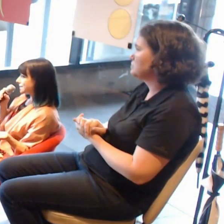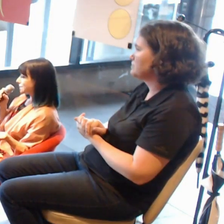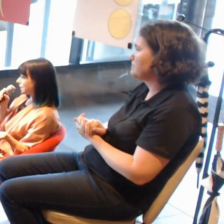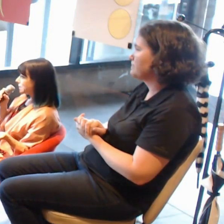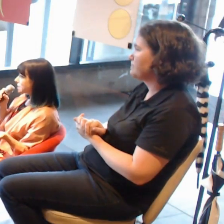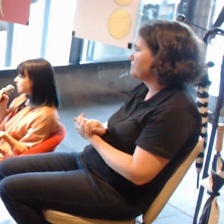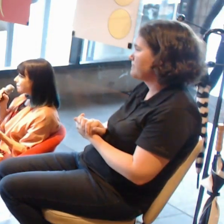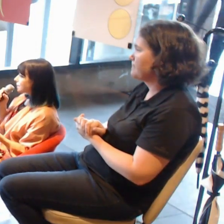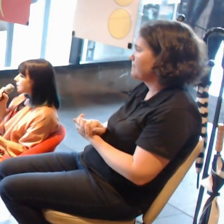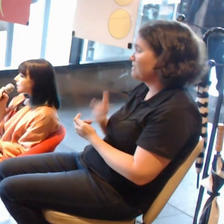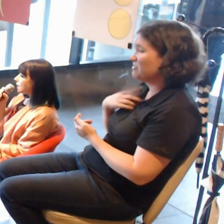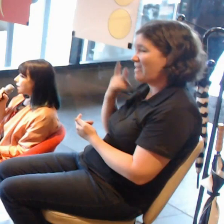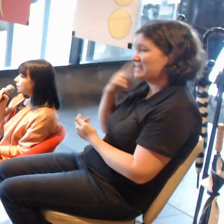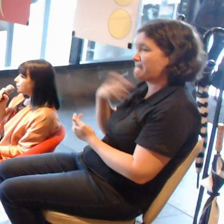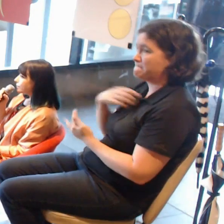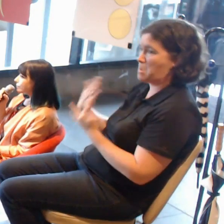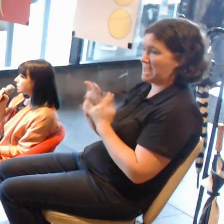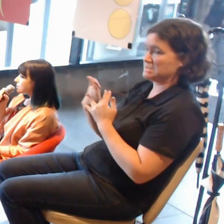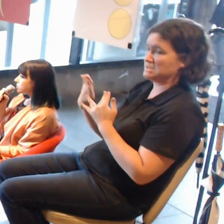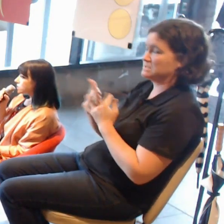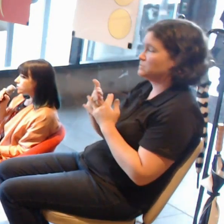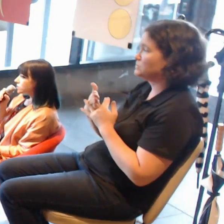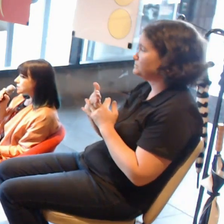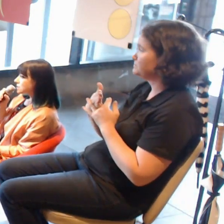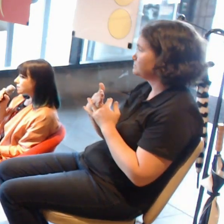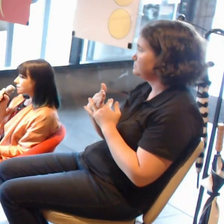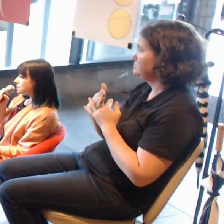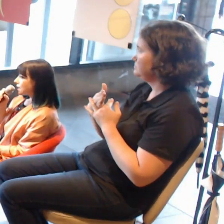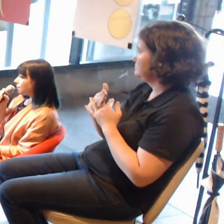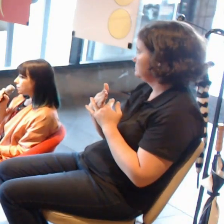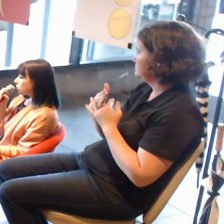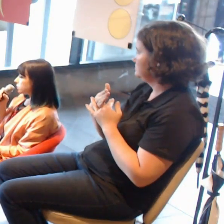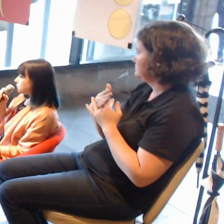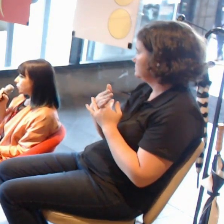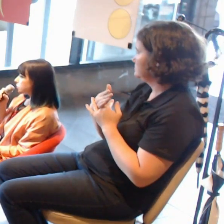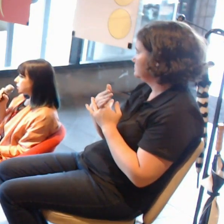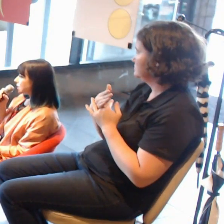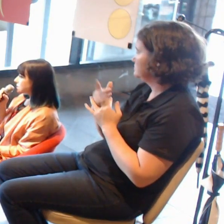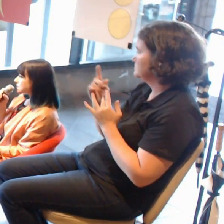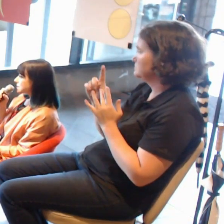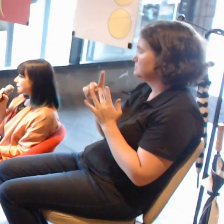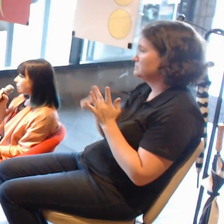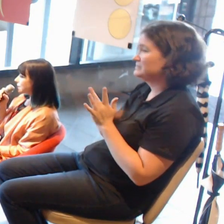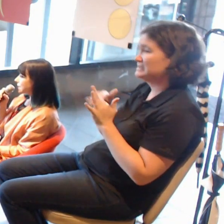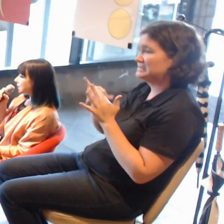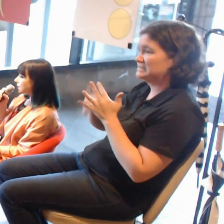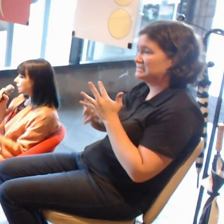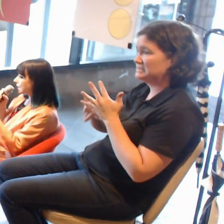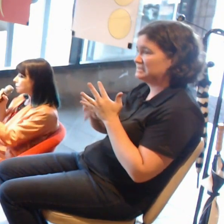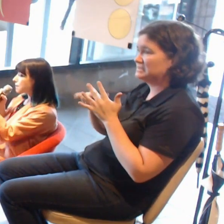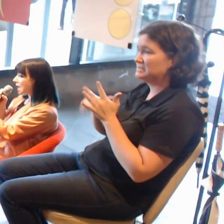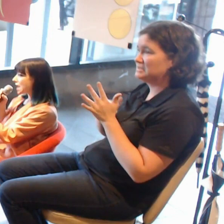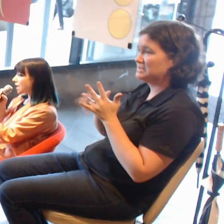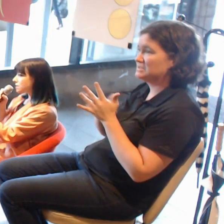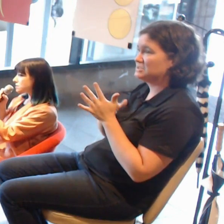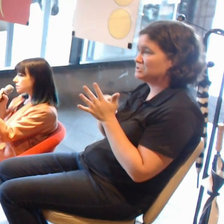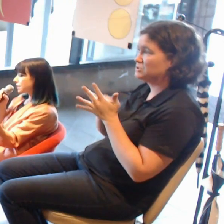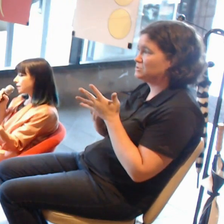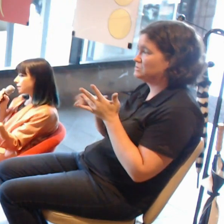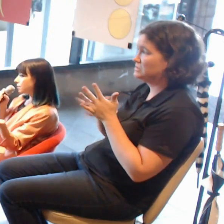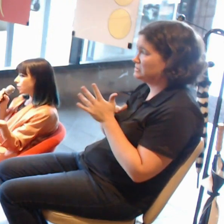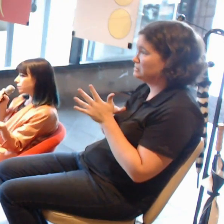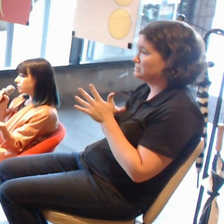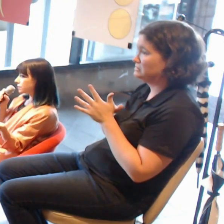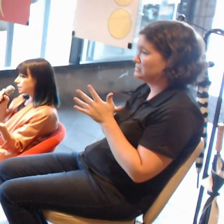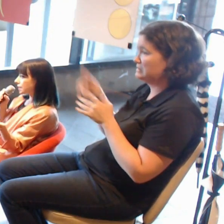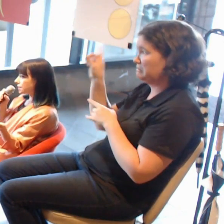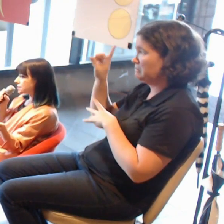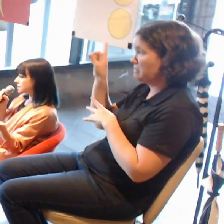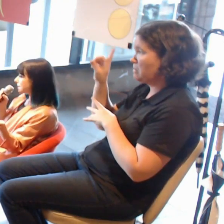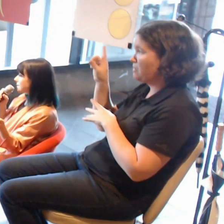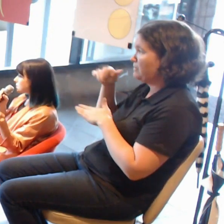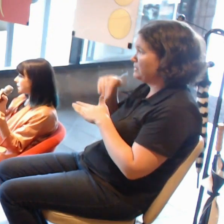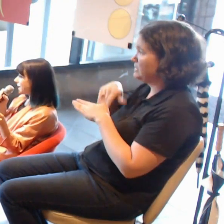Jess Johnson and Simon Ward's project is currently in part on display